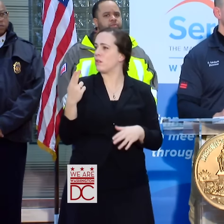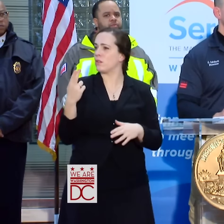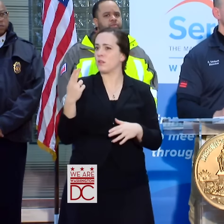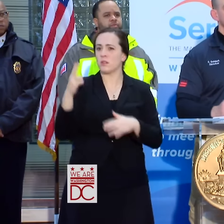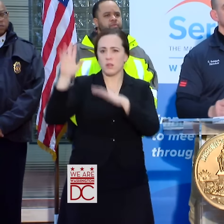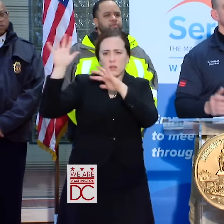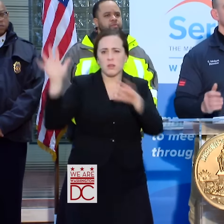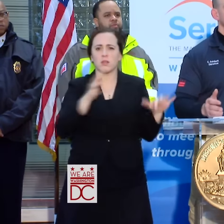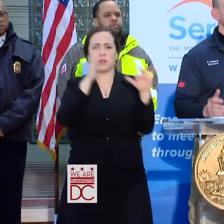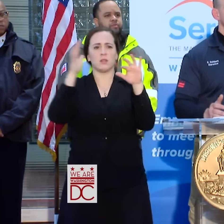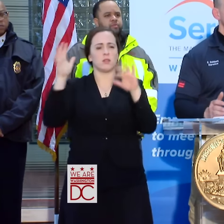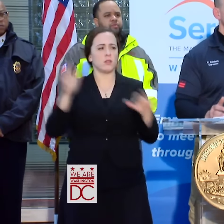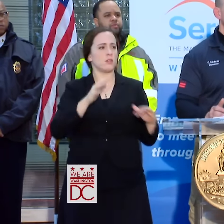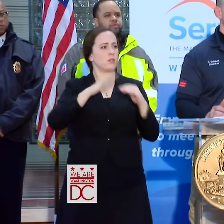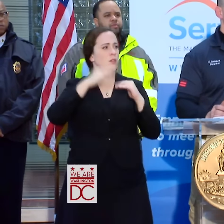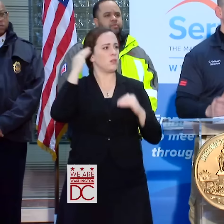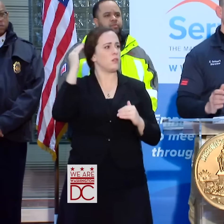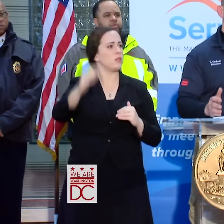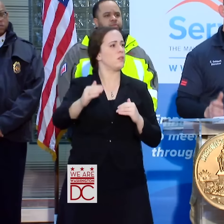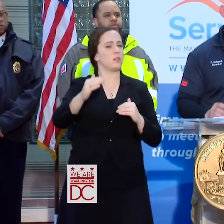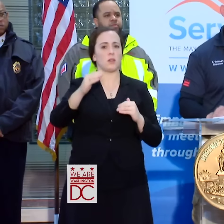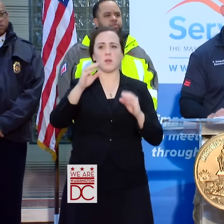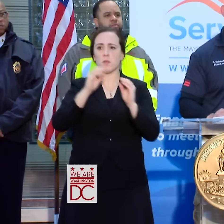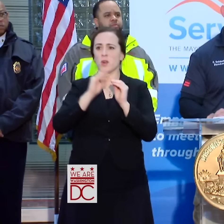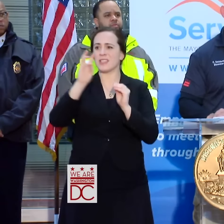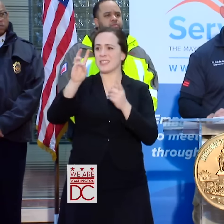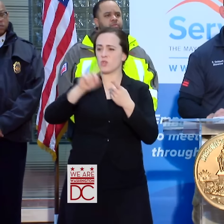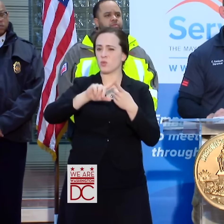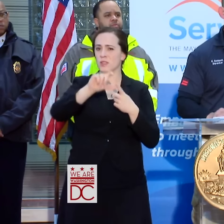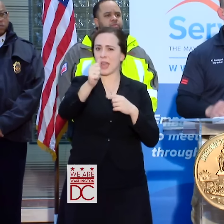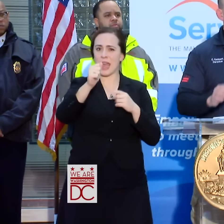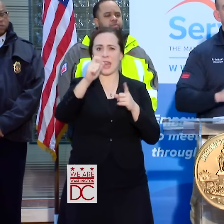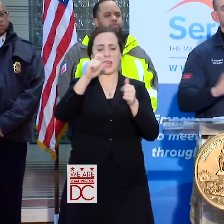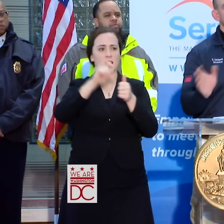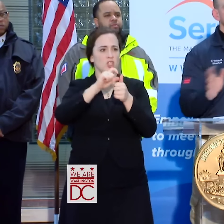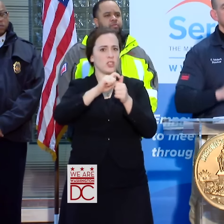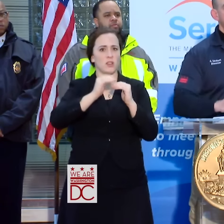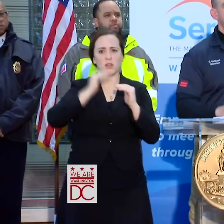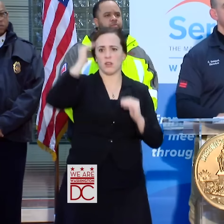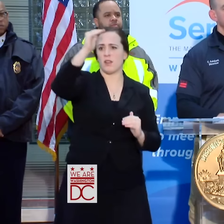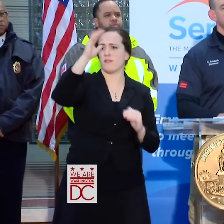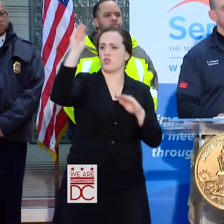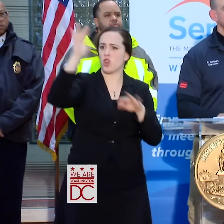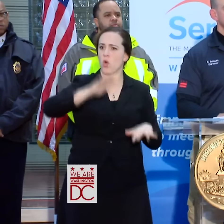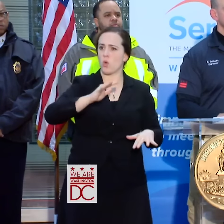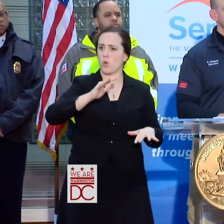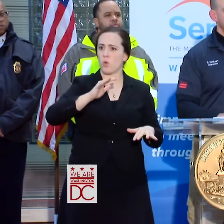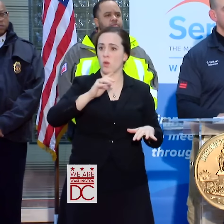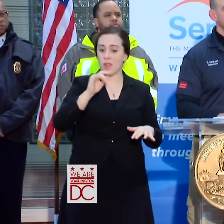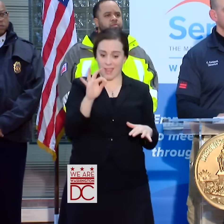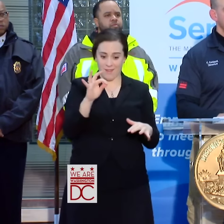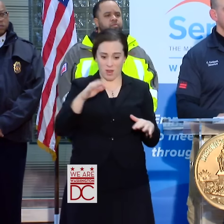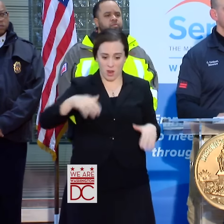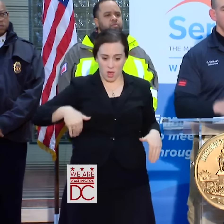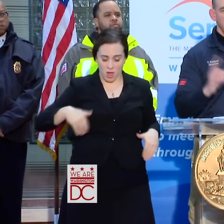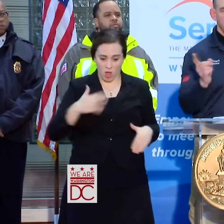WE EXPECT TO GET ANOTHER 6 TO 10 INCHES. LET'S PUT THAT IN PERSPECTIVE. IF WE DIDN'T HAVE THE 13 INCHES WE HAVE ON THE GROUND, WE WOULD